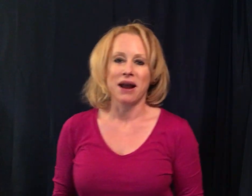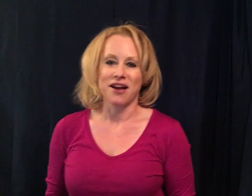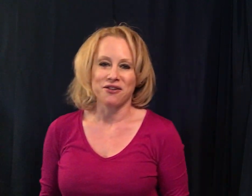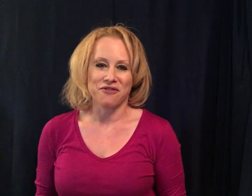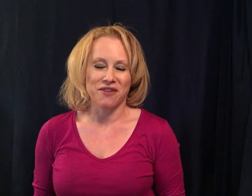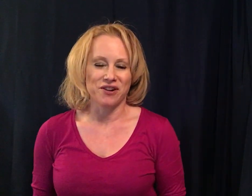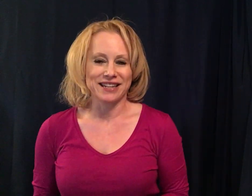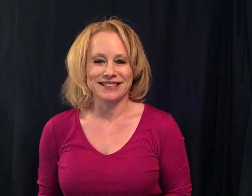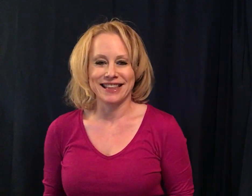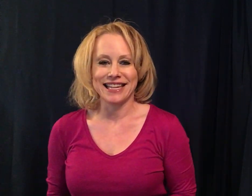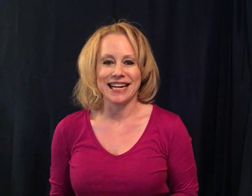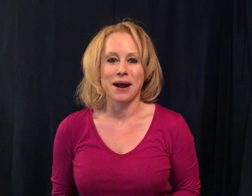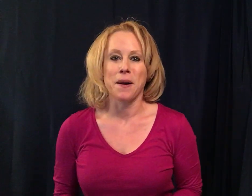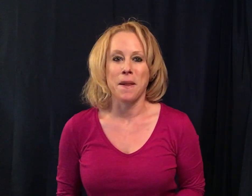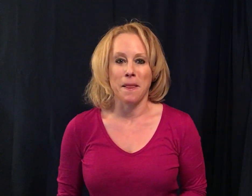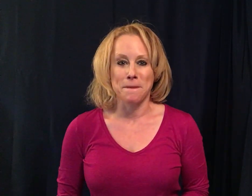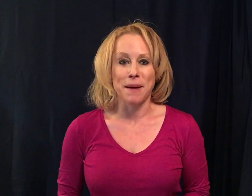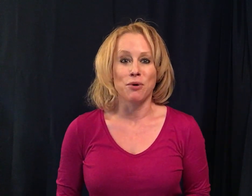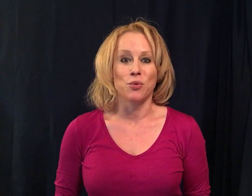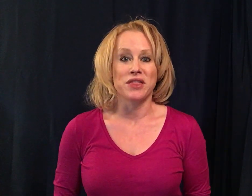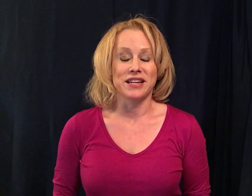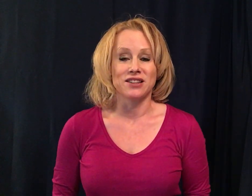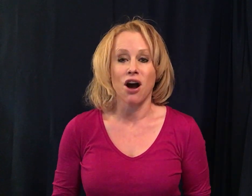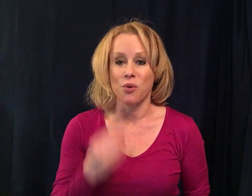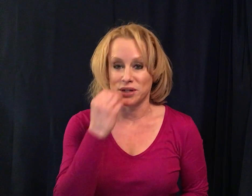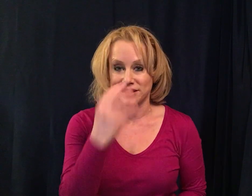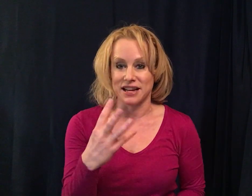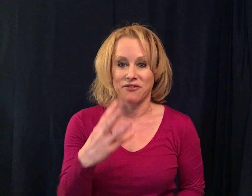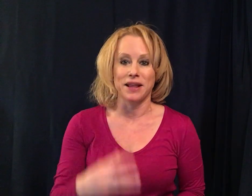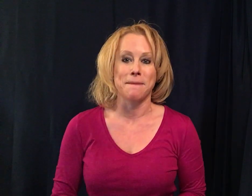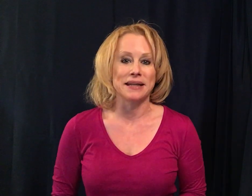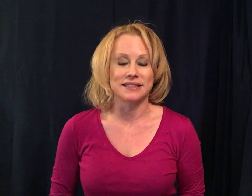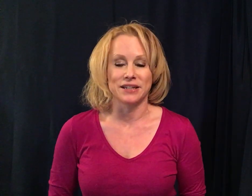my other favorite is the bubble with the tongue which is definitely Messier